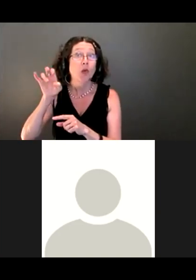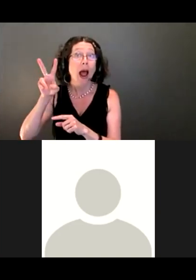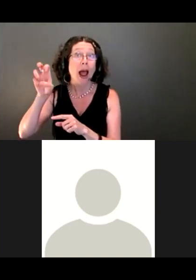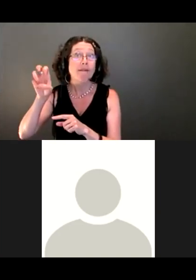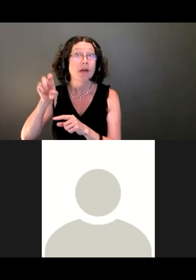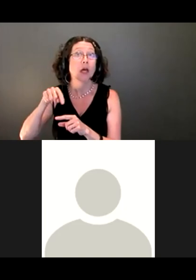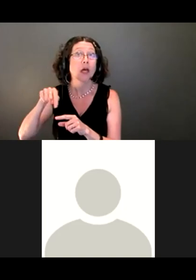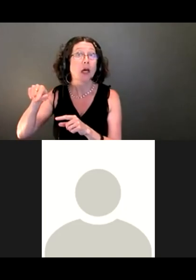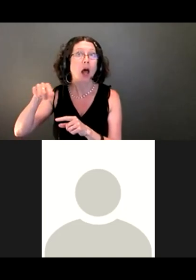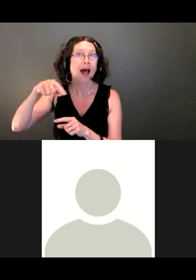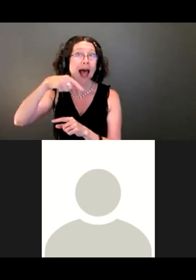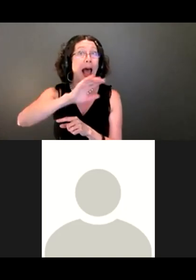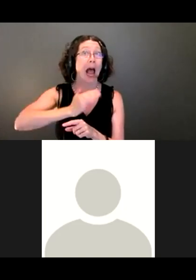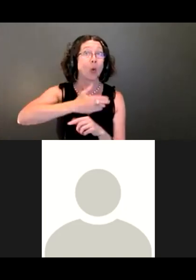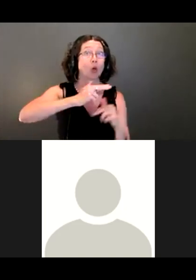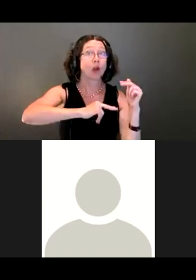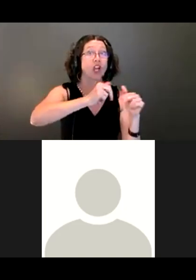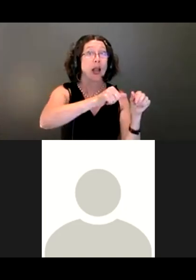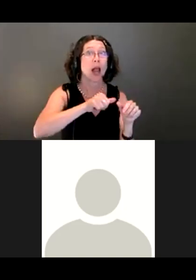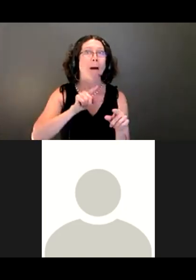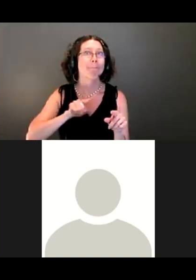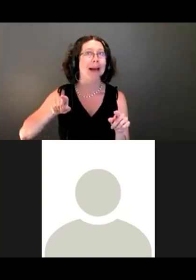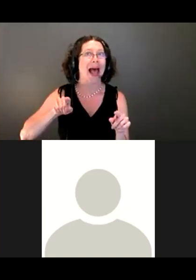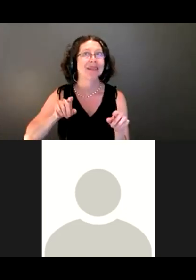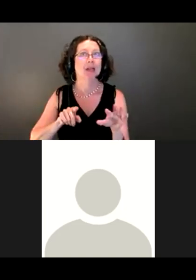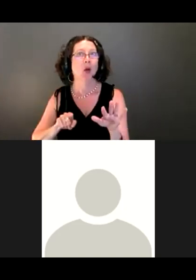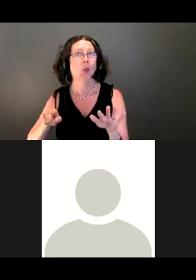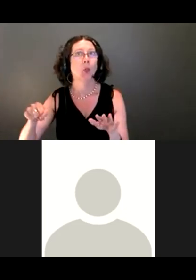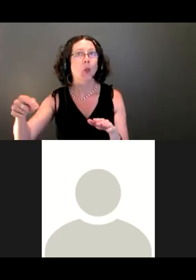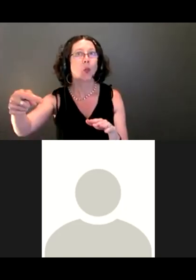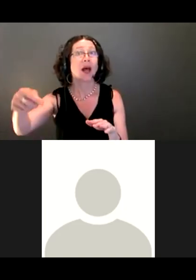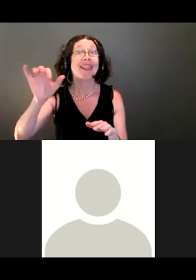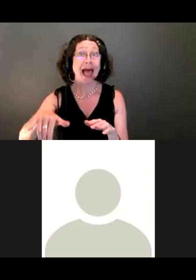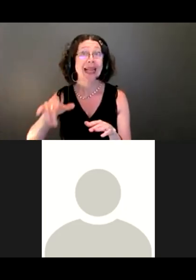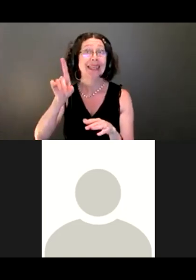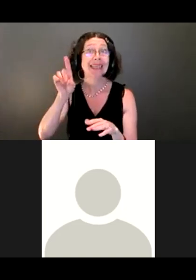construction area. That trail detour will be permanent. So it'll be a permanent trail section.